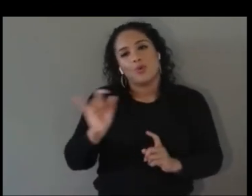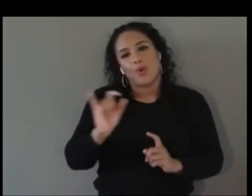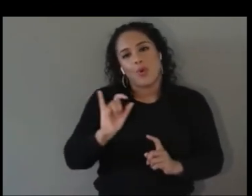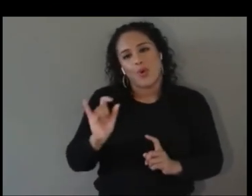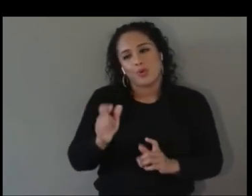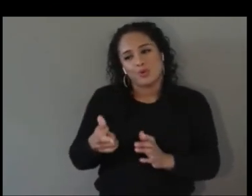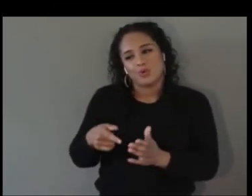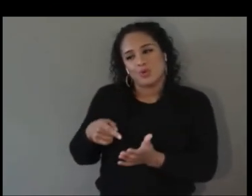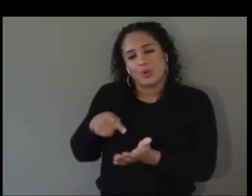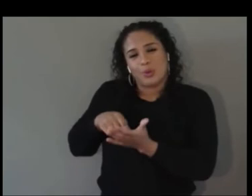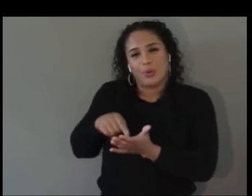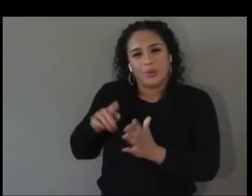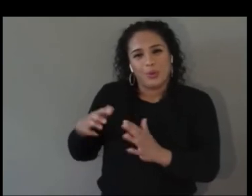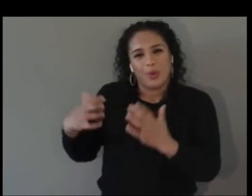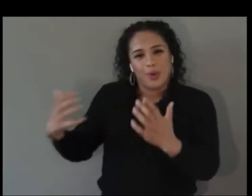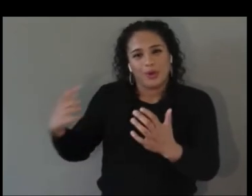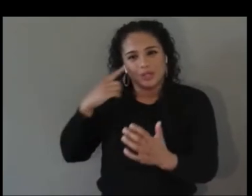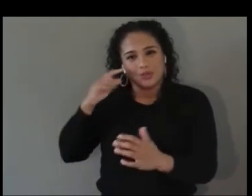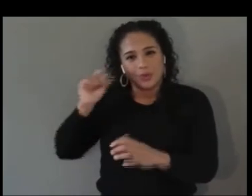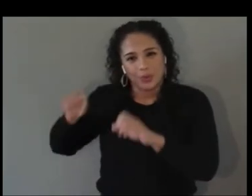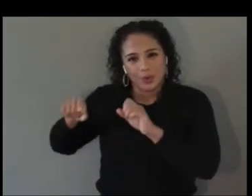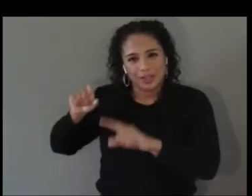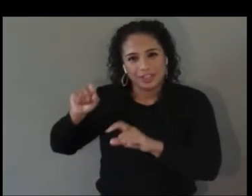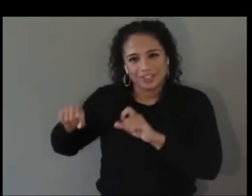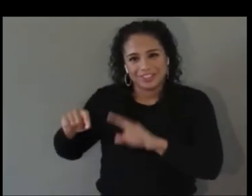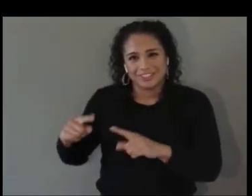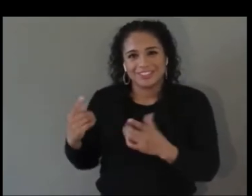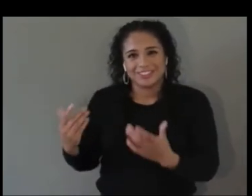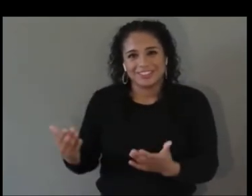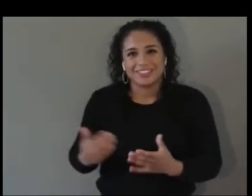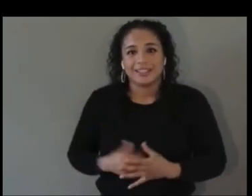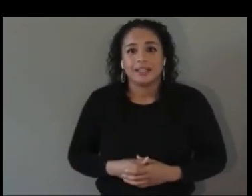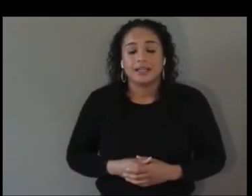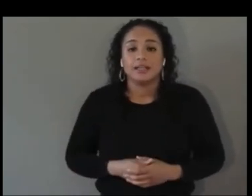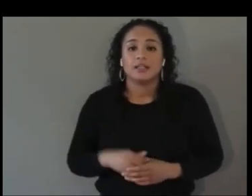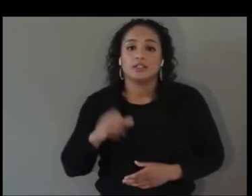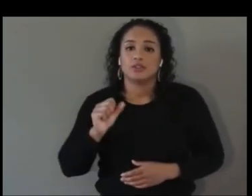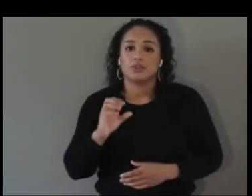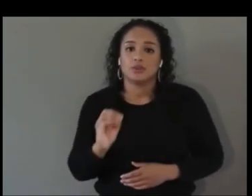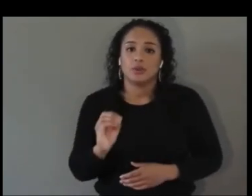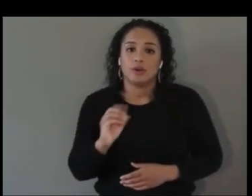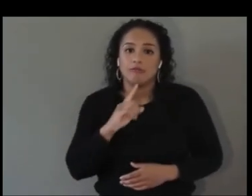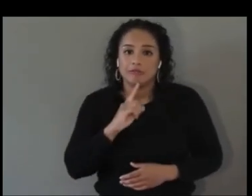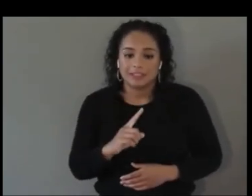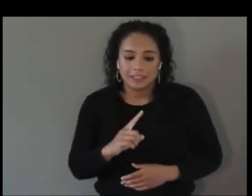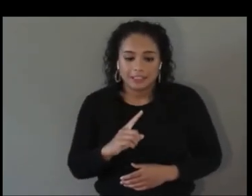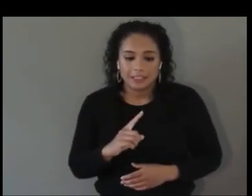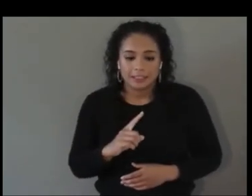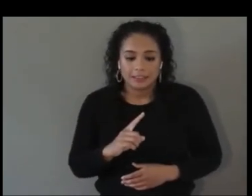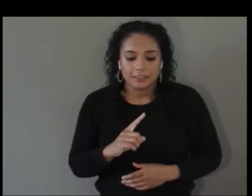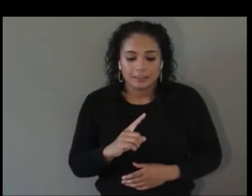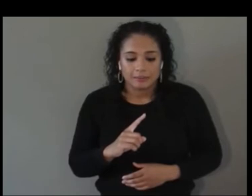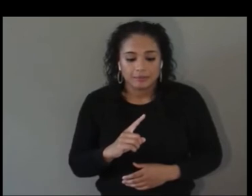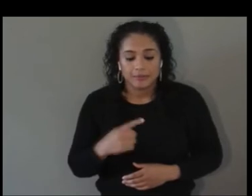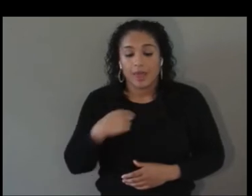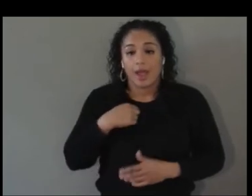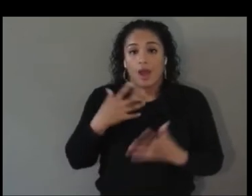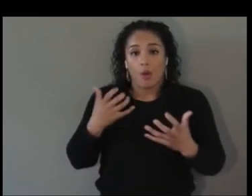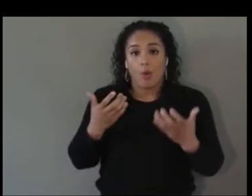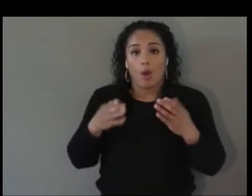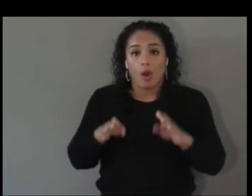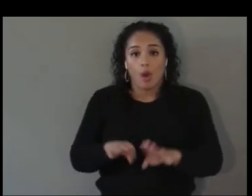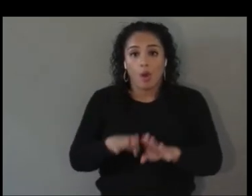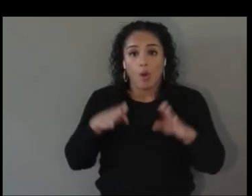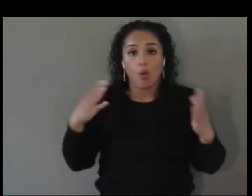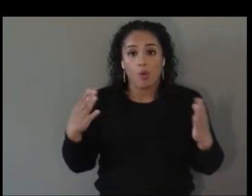questions. So I would really, you know, like to open up the floor and hand over to Jesse